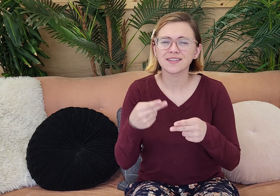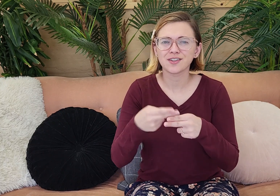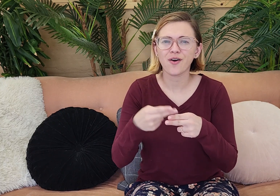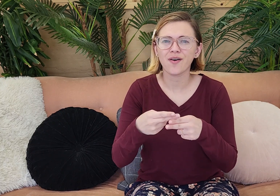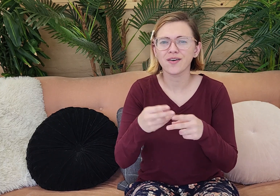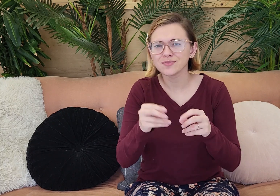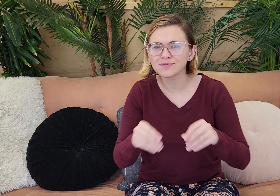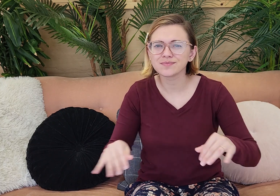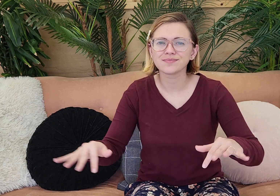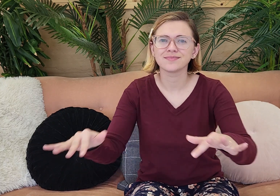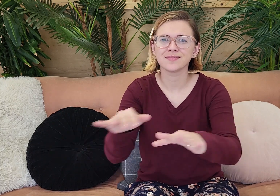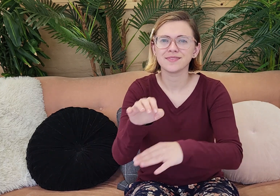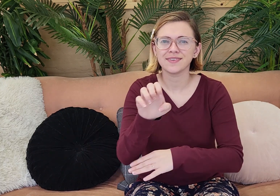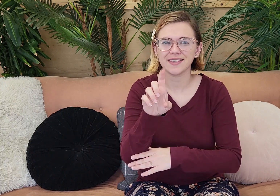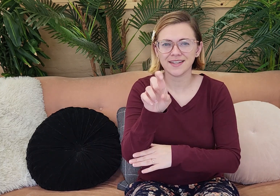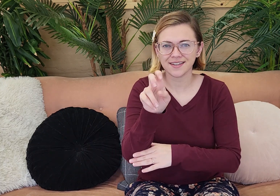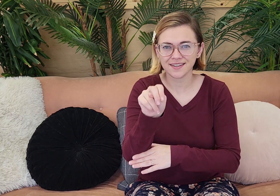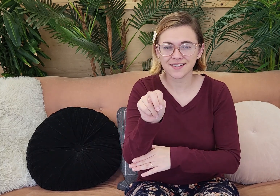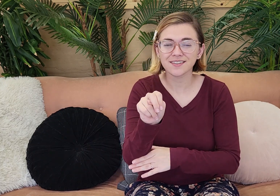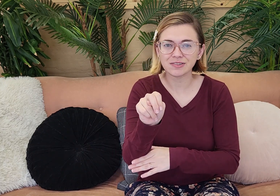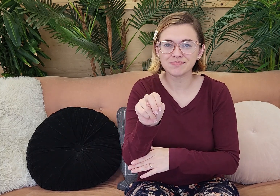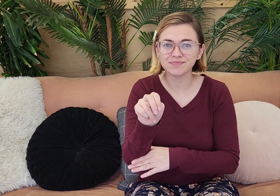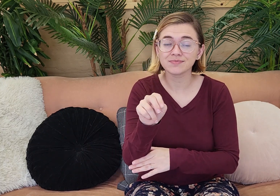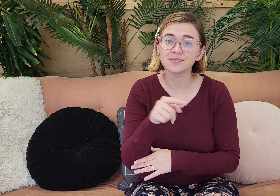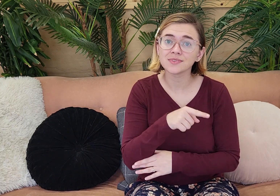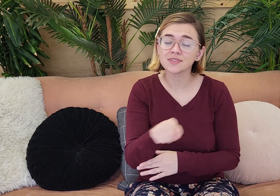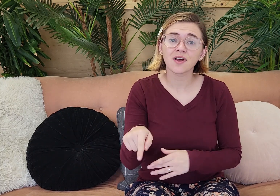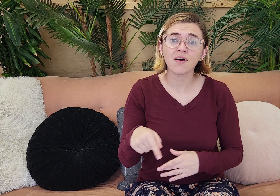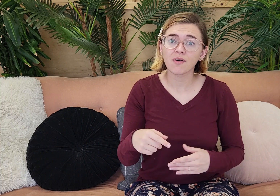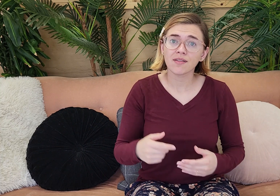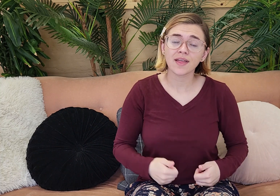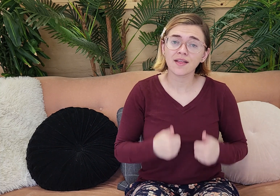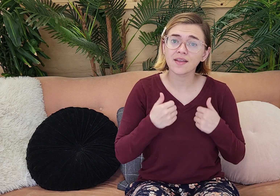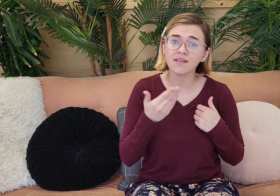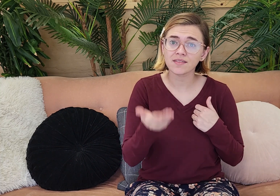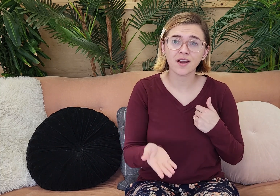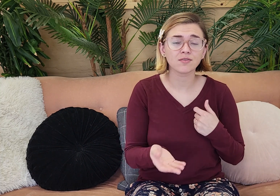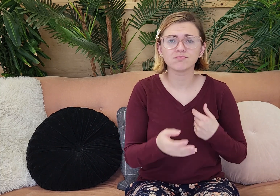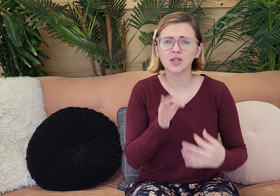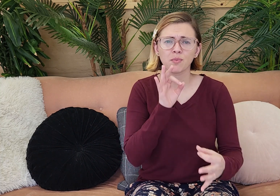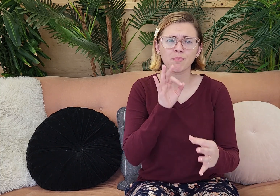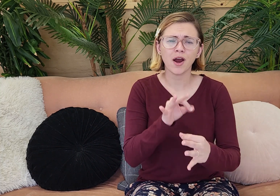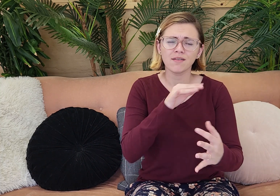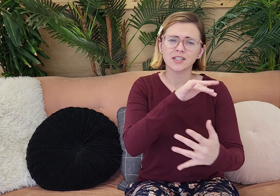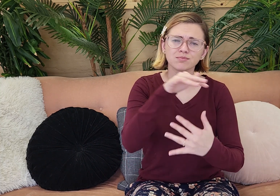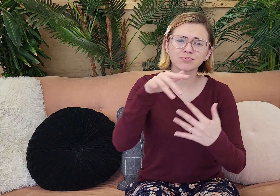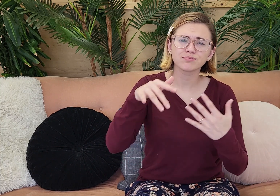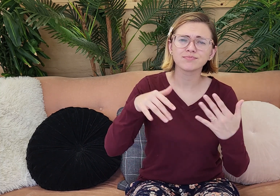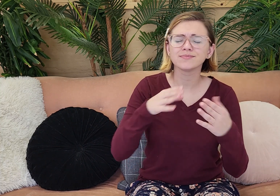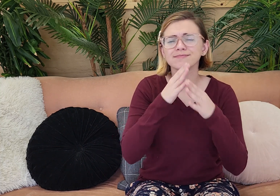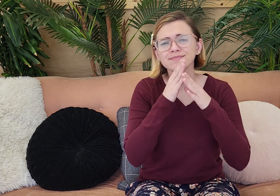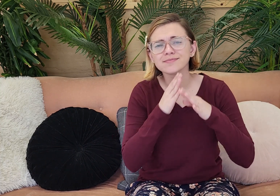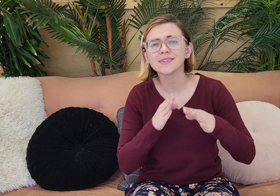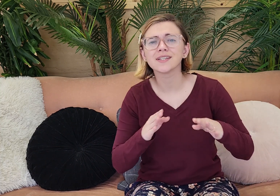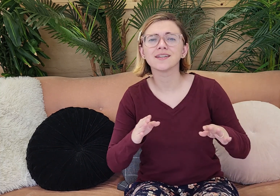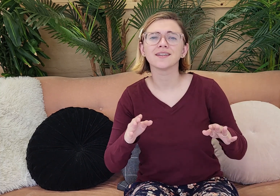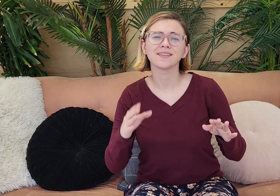were in that beautiful place called the Garden of Eden. So they lived there, and it was perfect